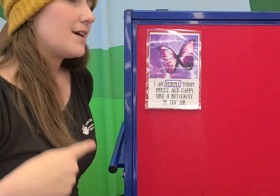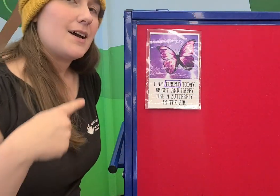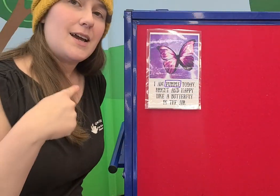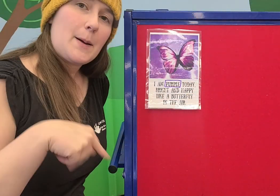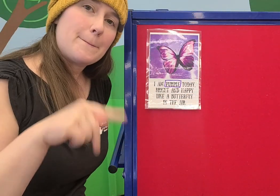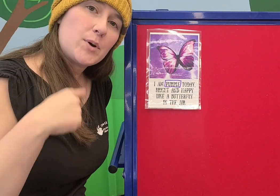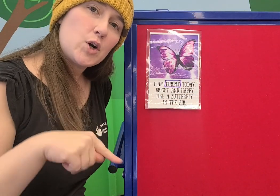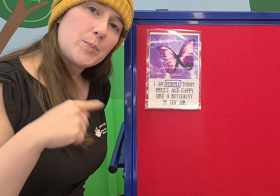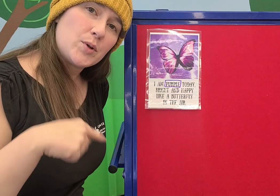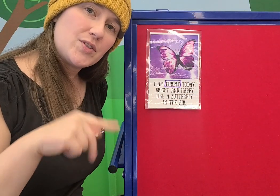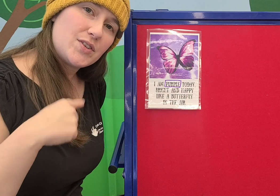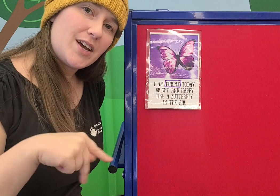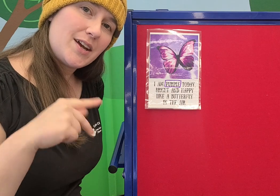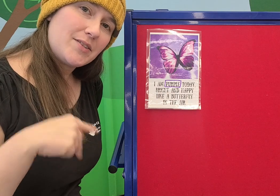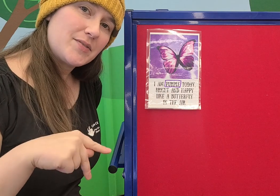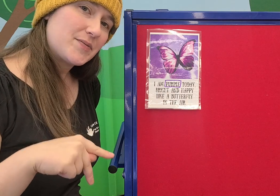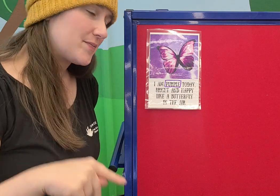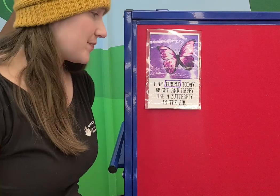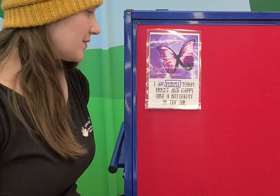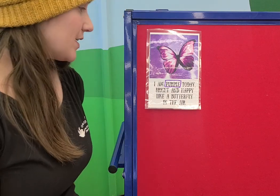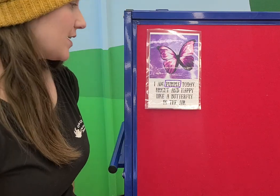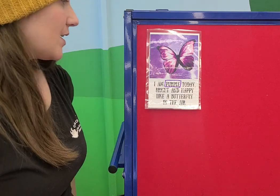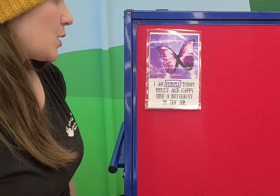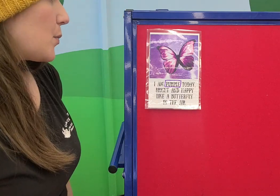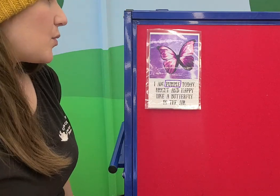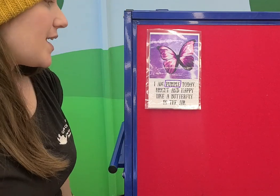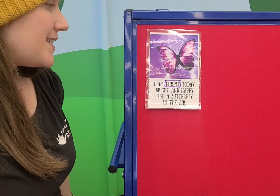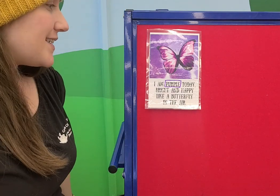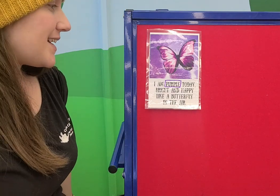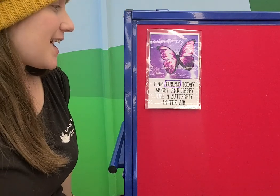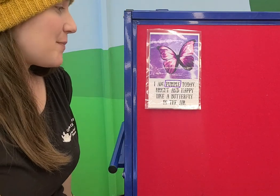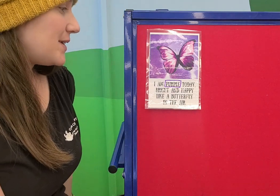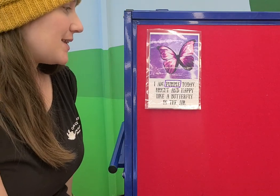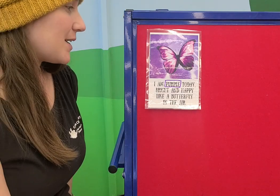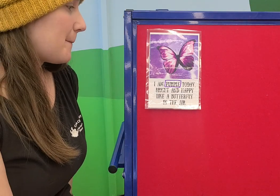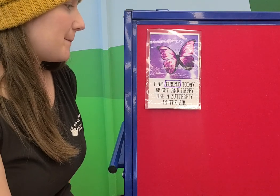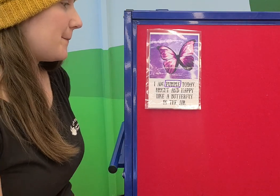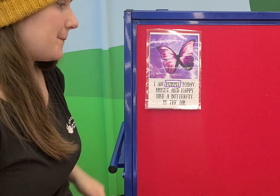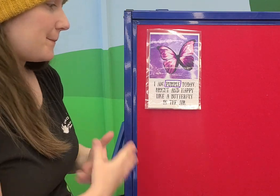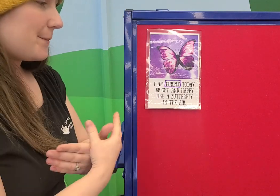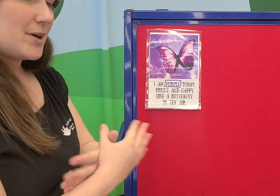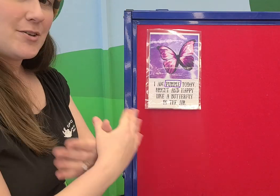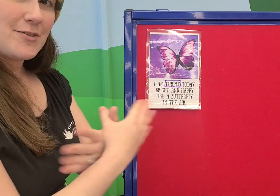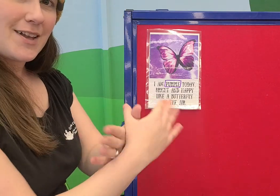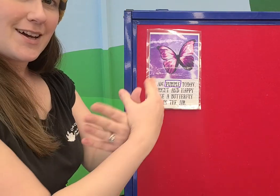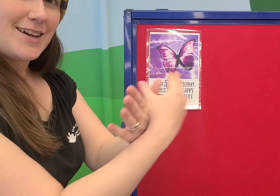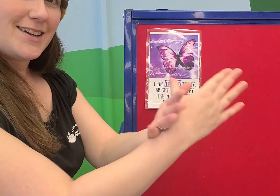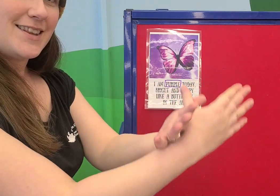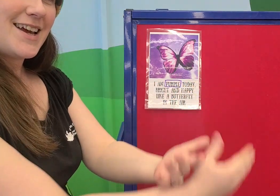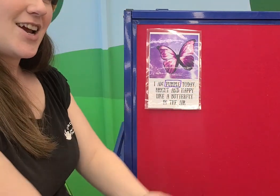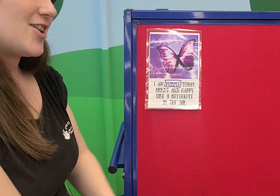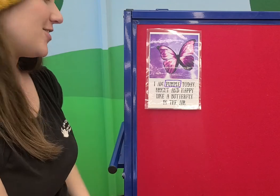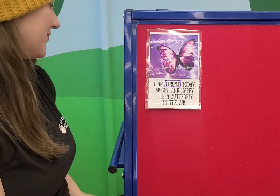I am purple today. Bright and happy like a butterfly in the air.